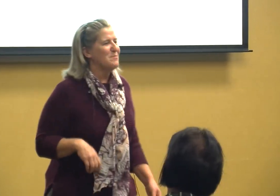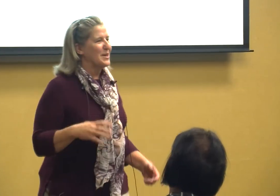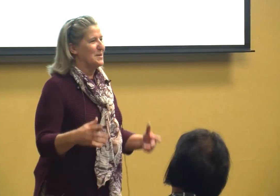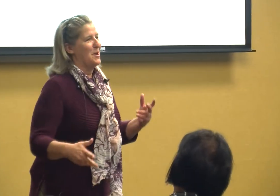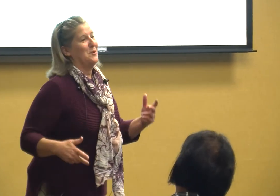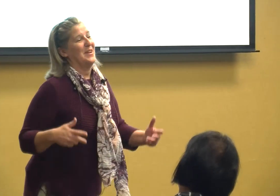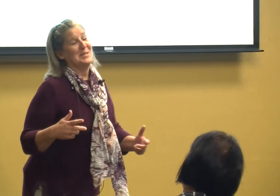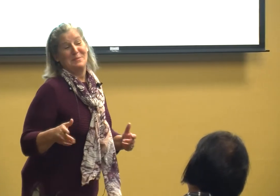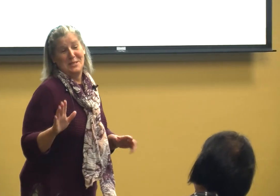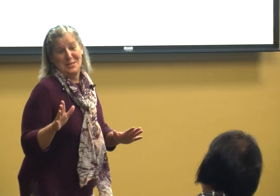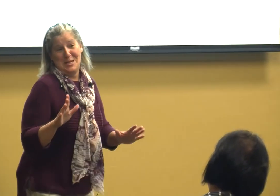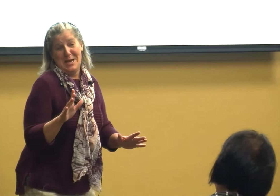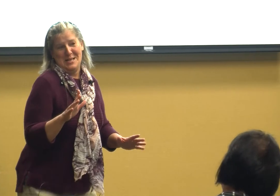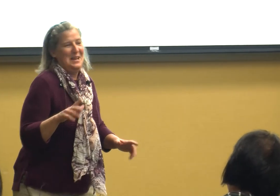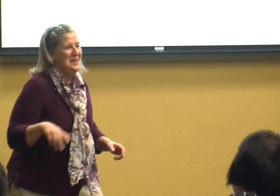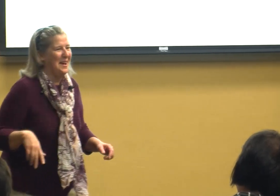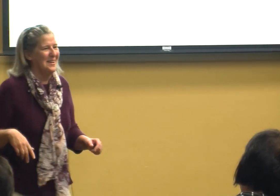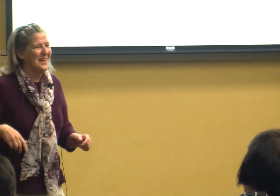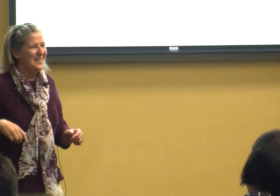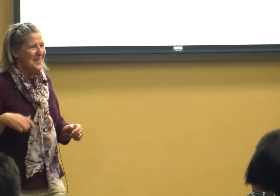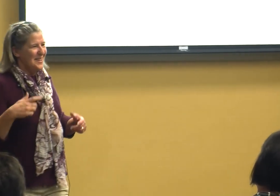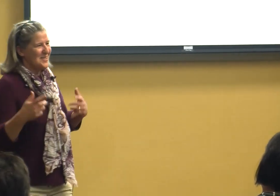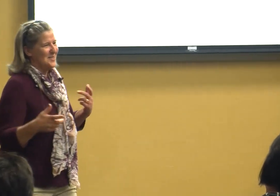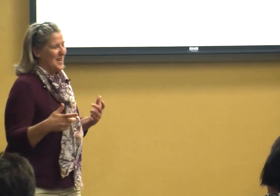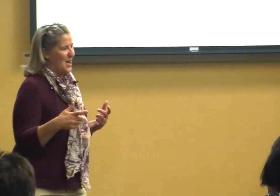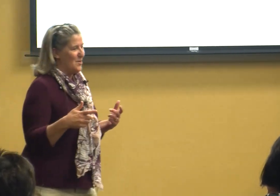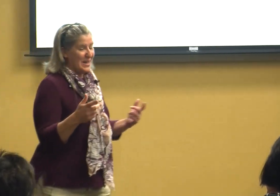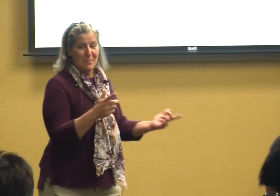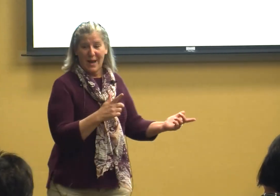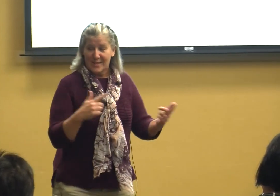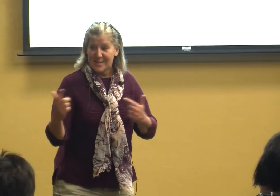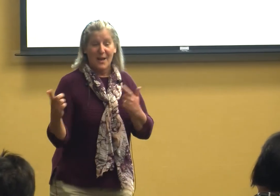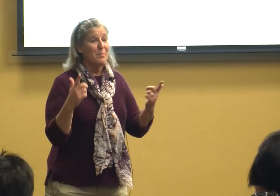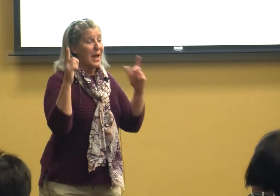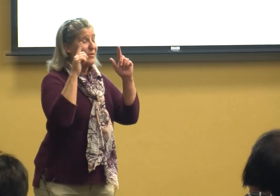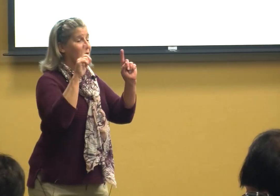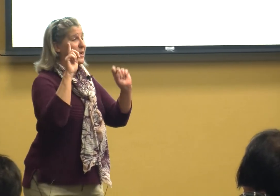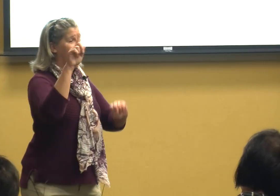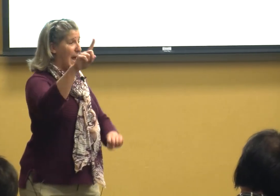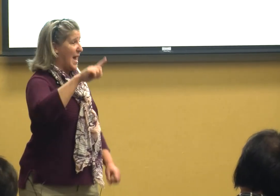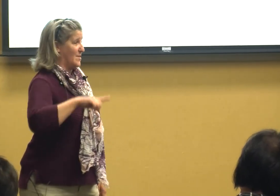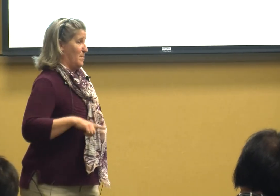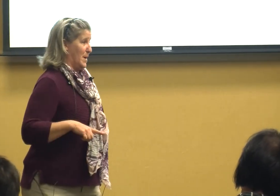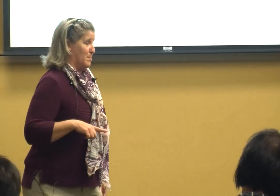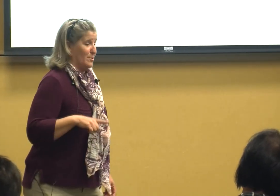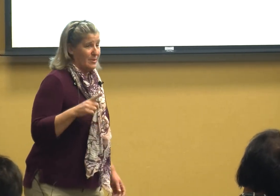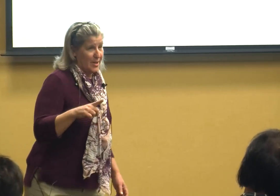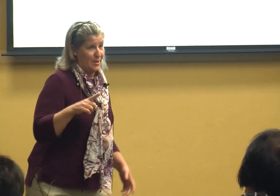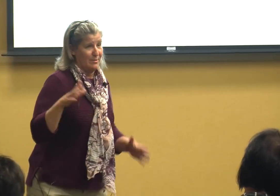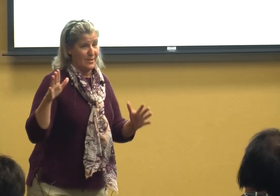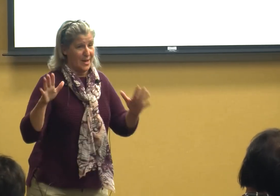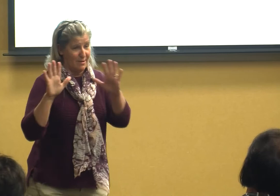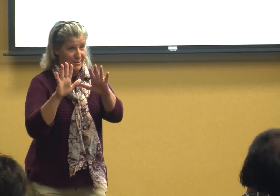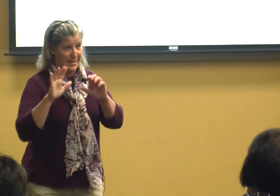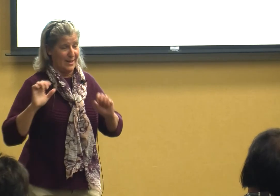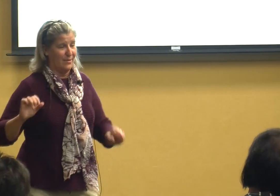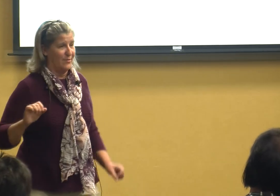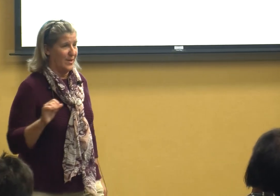really motivates me just saying so and I paced like a panther and I act on people too so if if